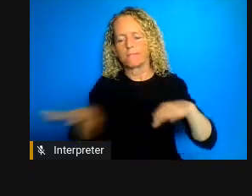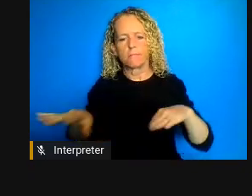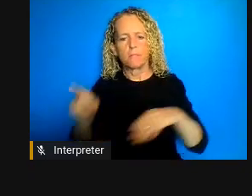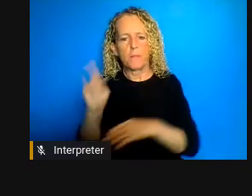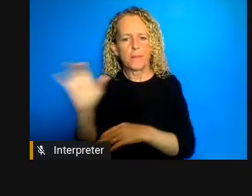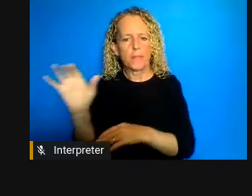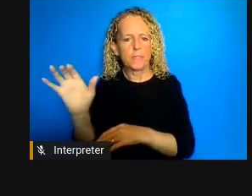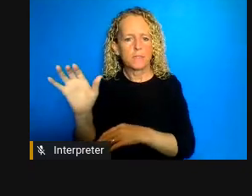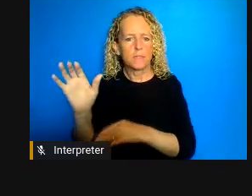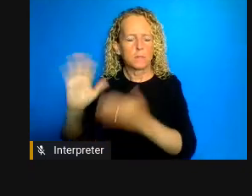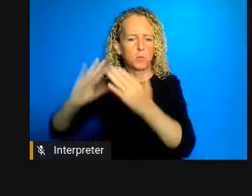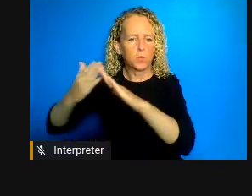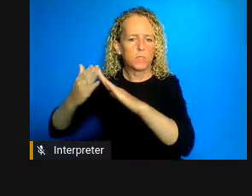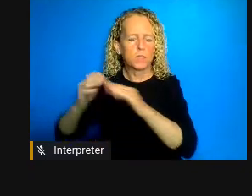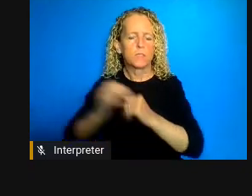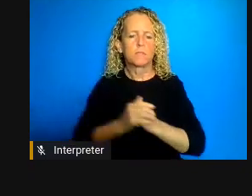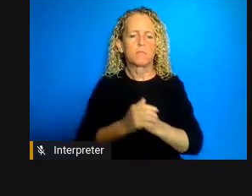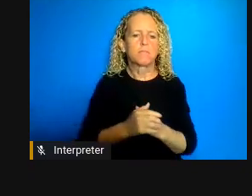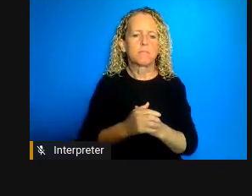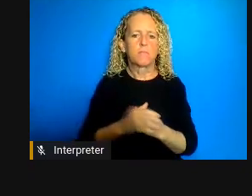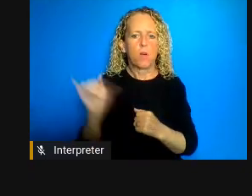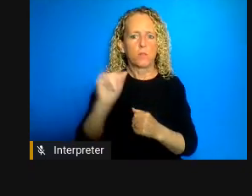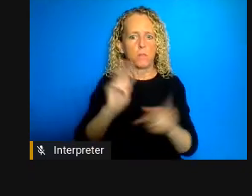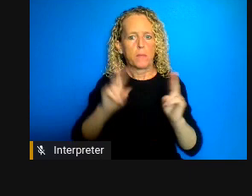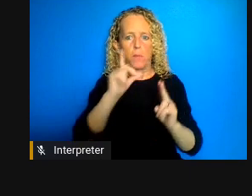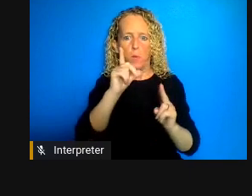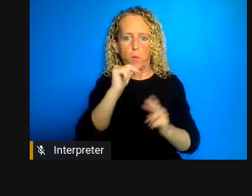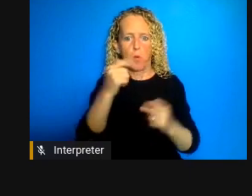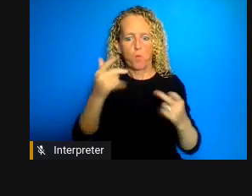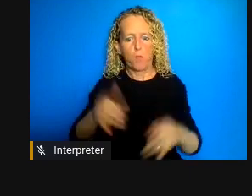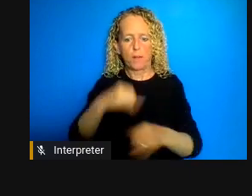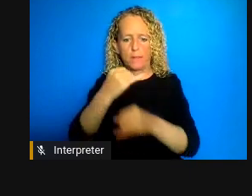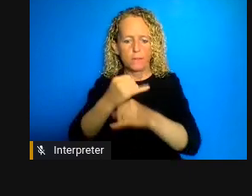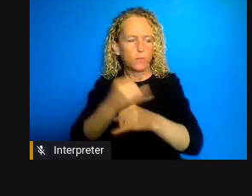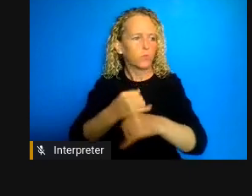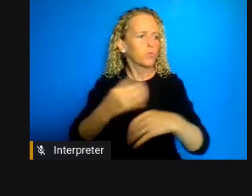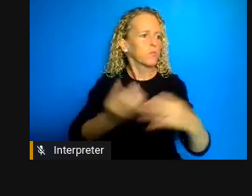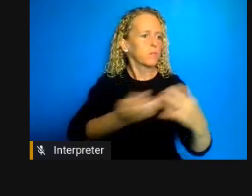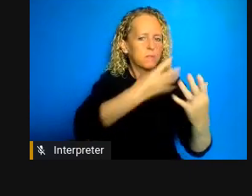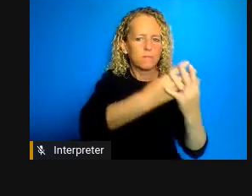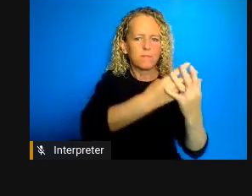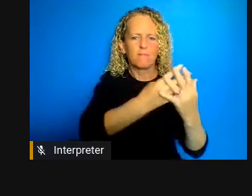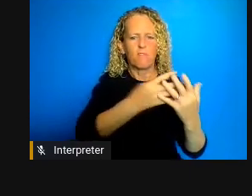health vulnerabilities of the folks who are located in those sites. We used as an